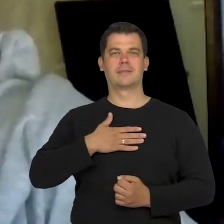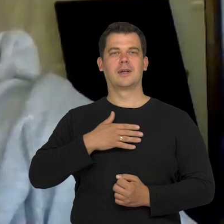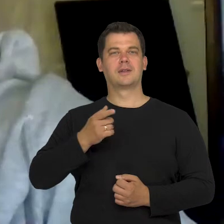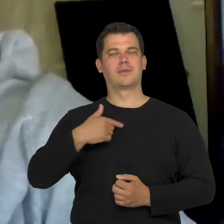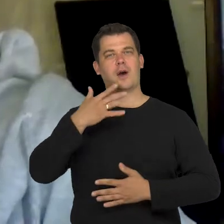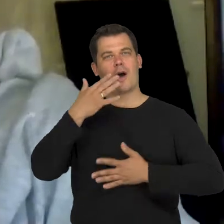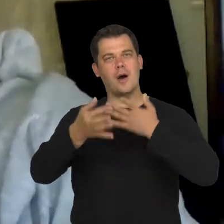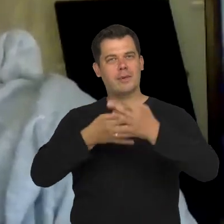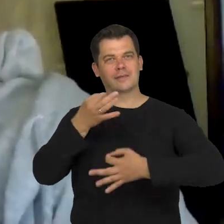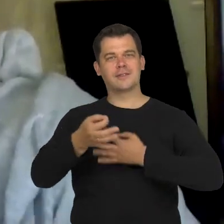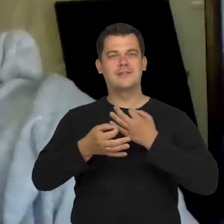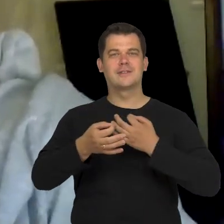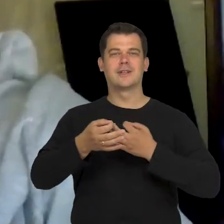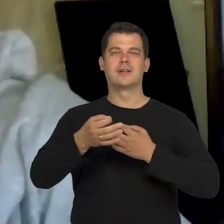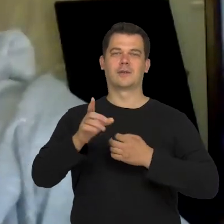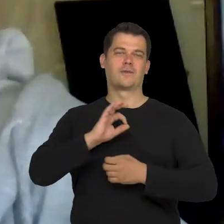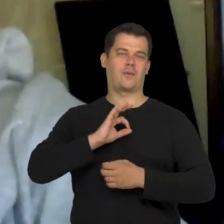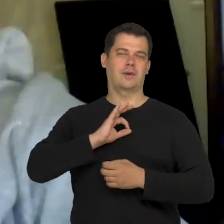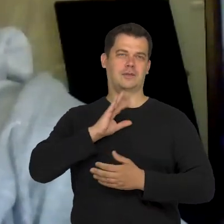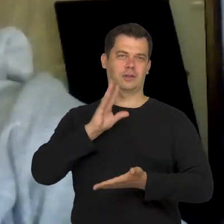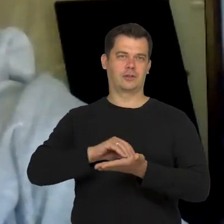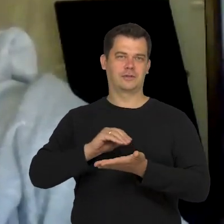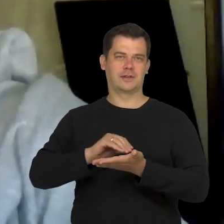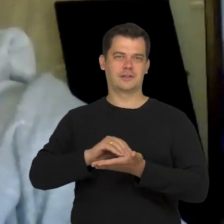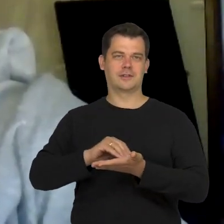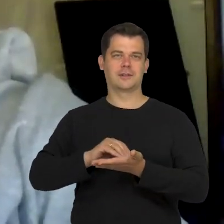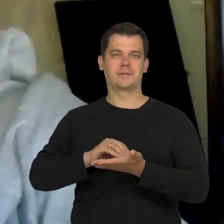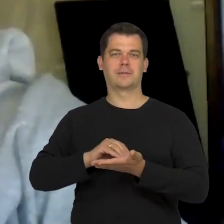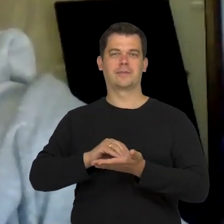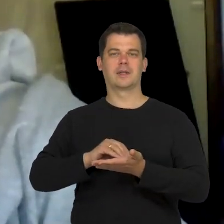and it was something I experienced I think it's important for me.